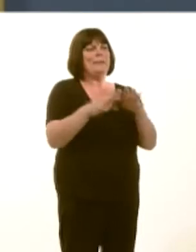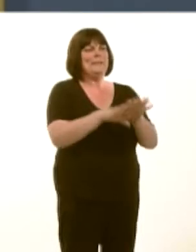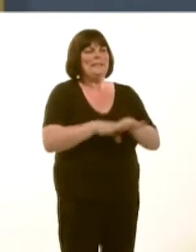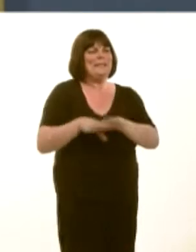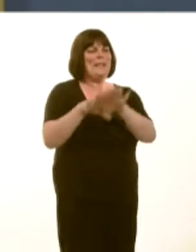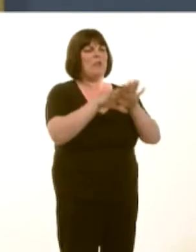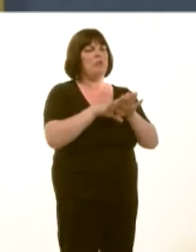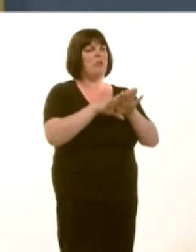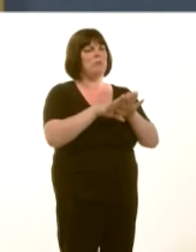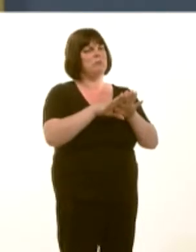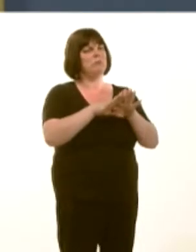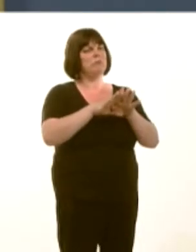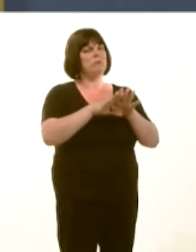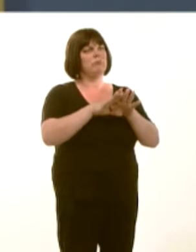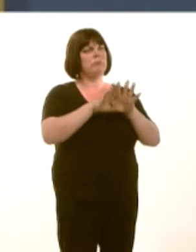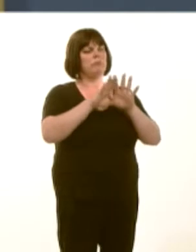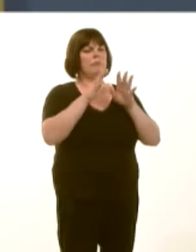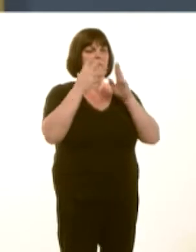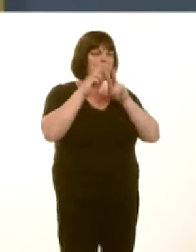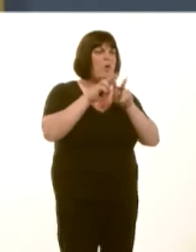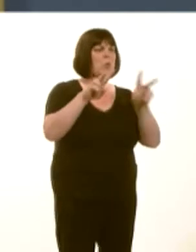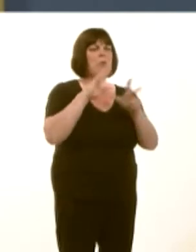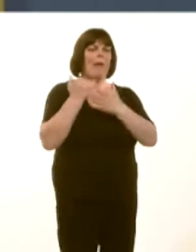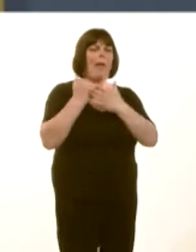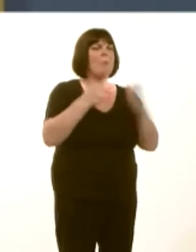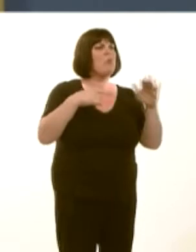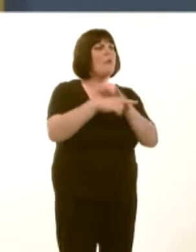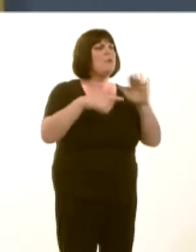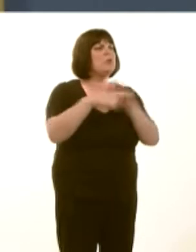Would you agree with me, therefore, First Minister, that if cross-party support could